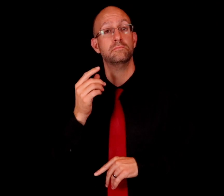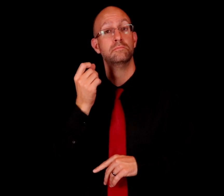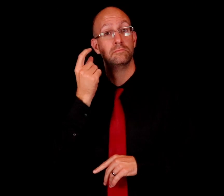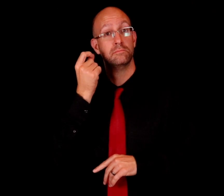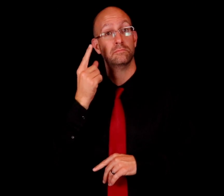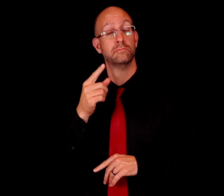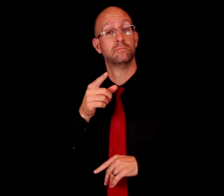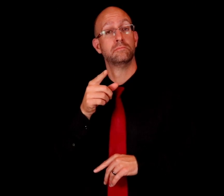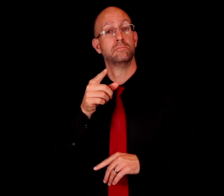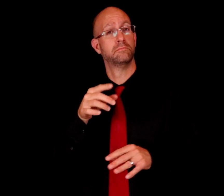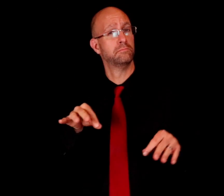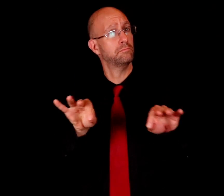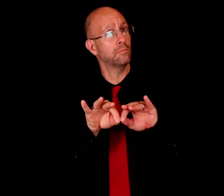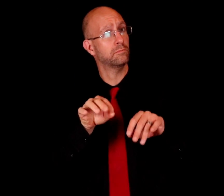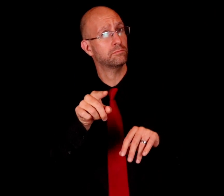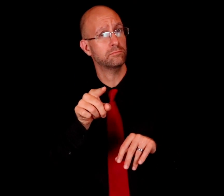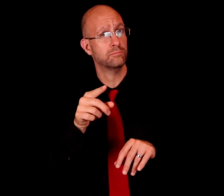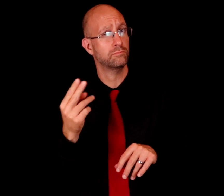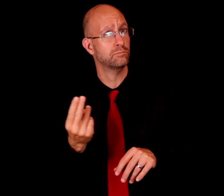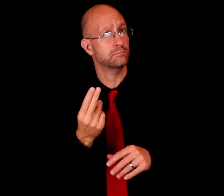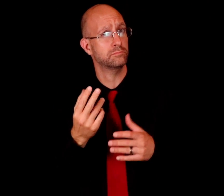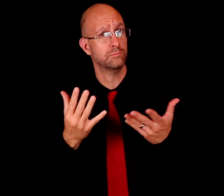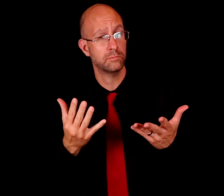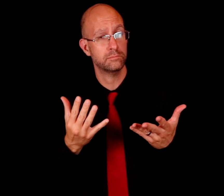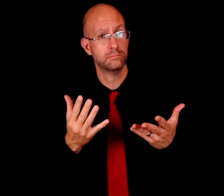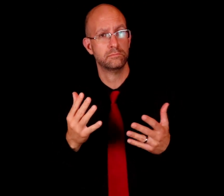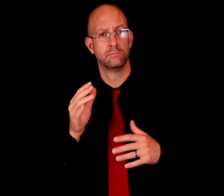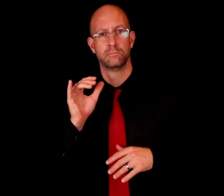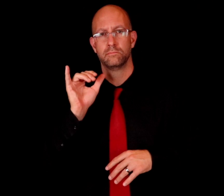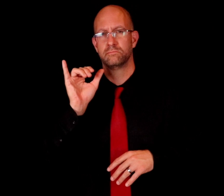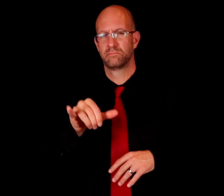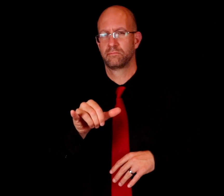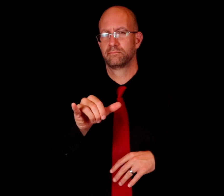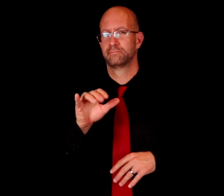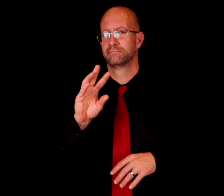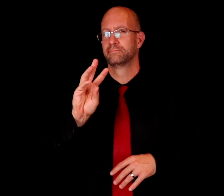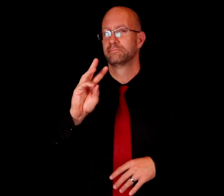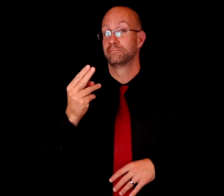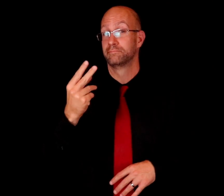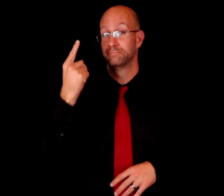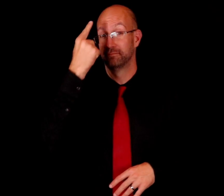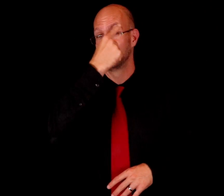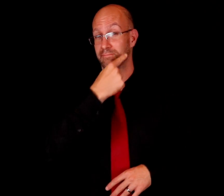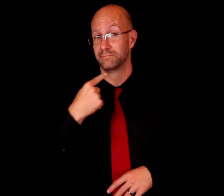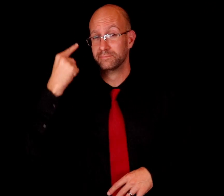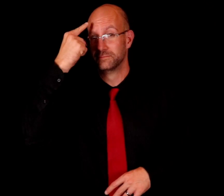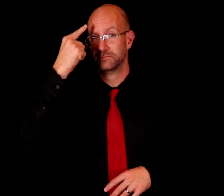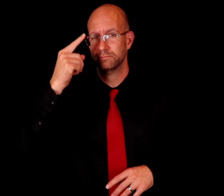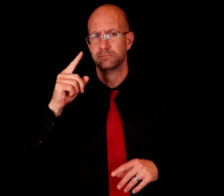You need to know the important thing is to use the WH-face.